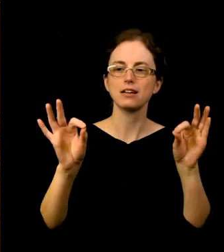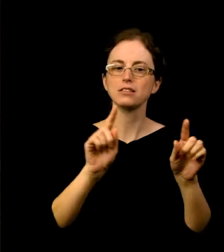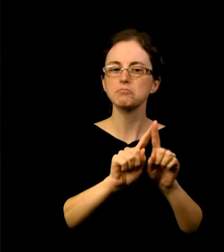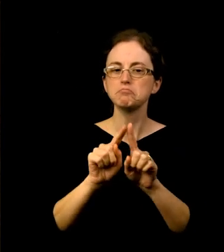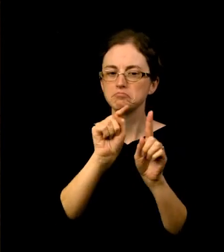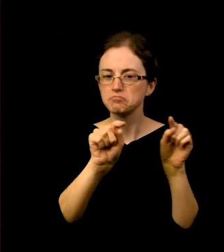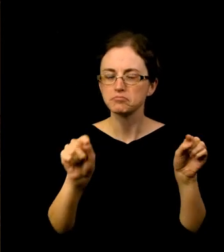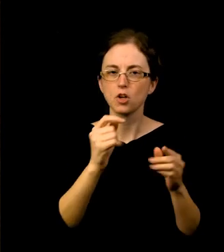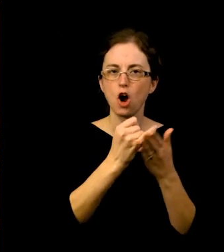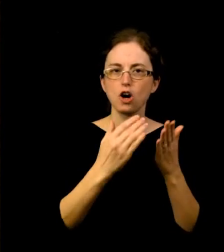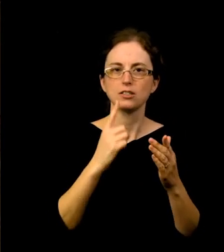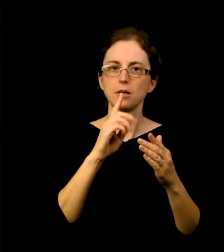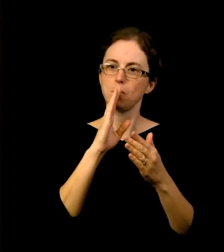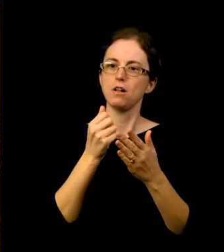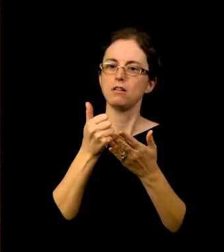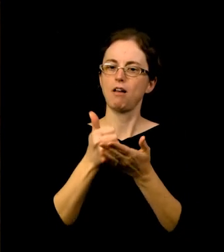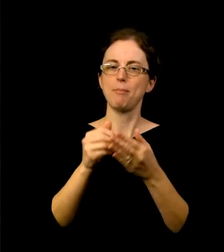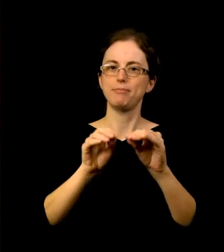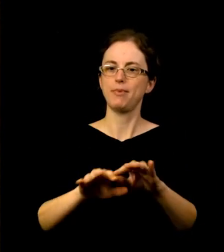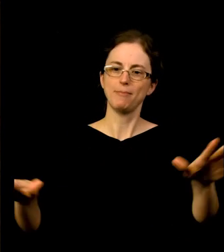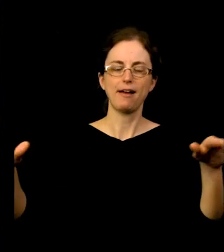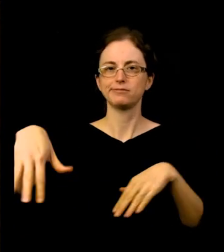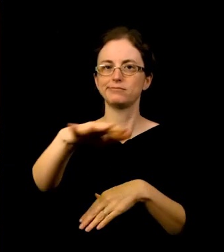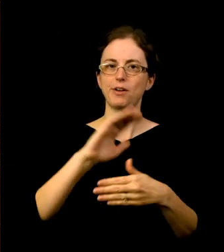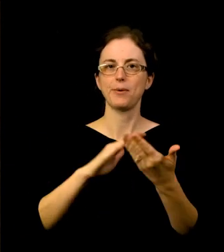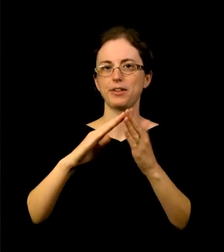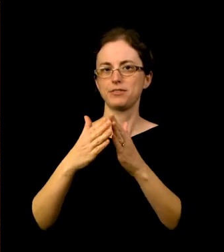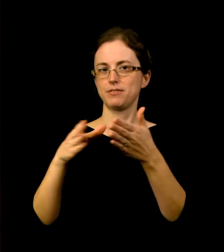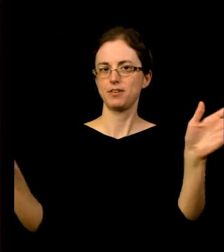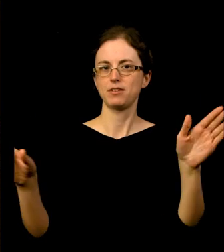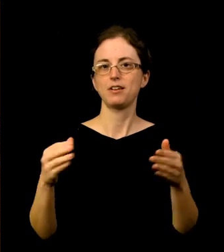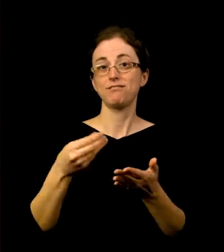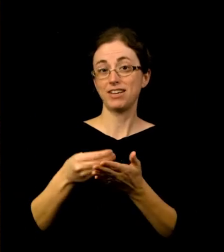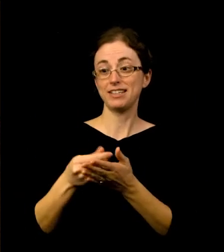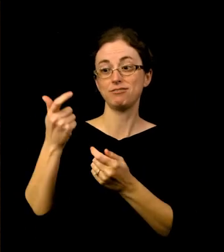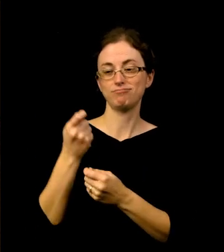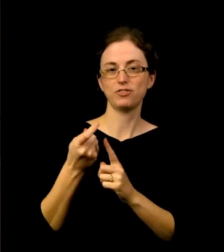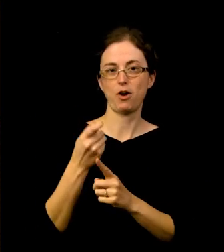With funding assistance from the National Endowment for the Arts and generous contributions from Joan Cirillo, Roger Cooke,